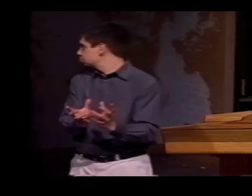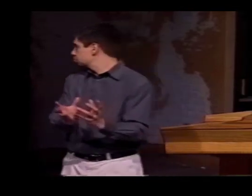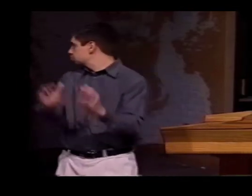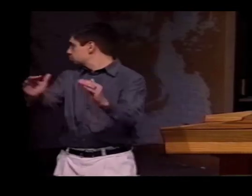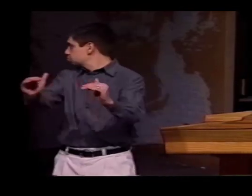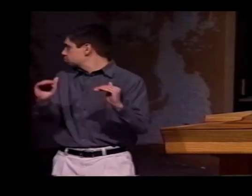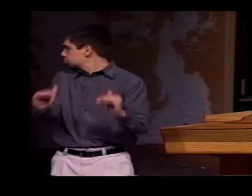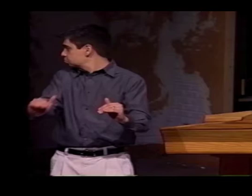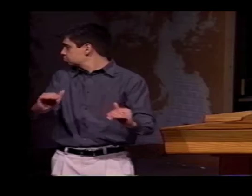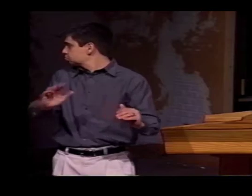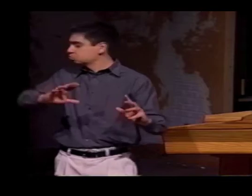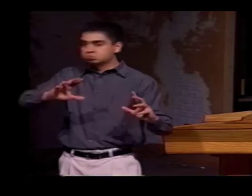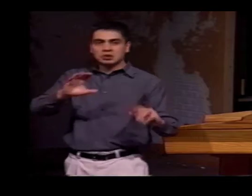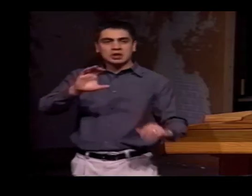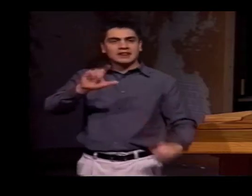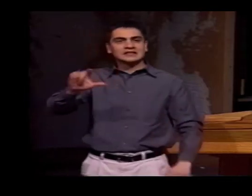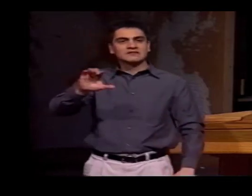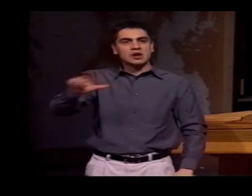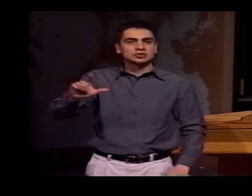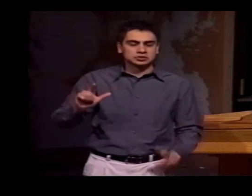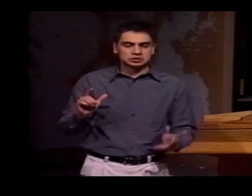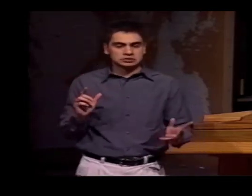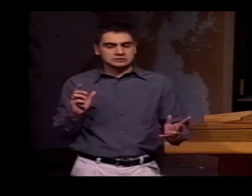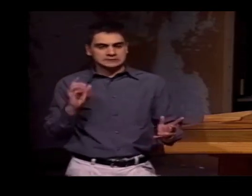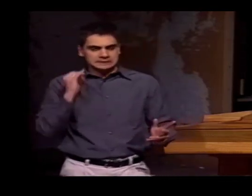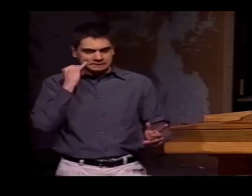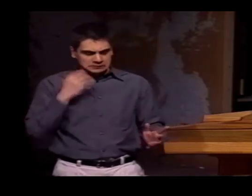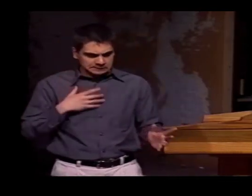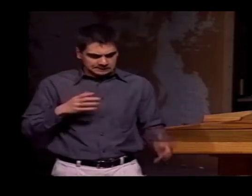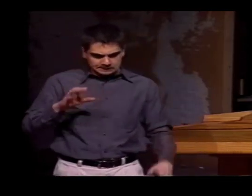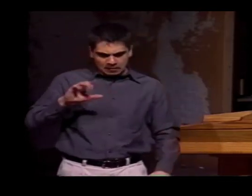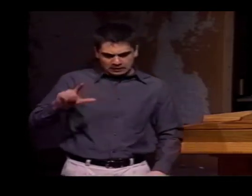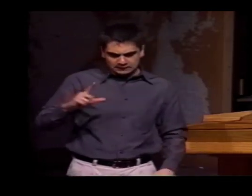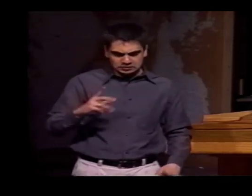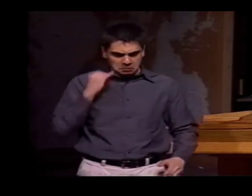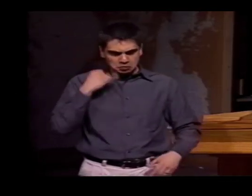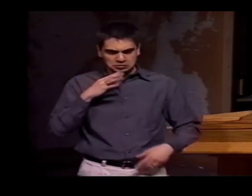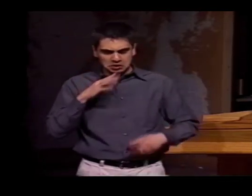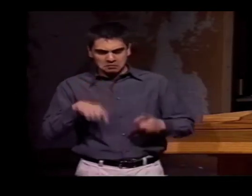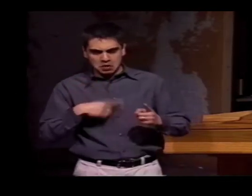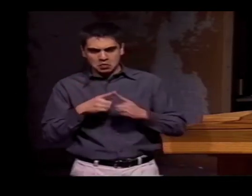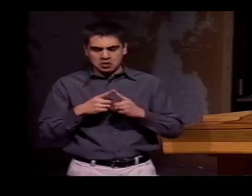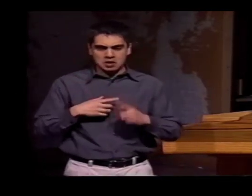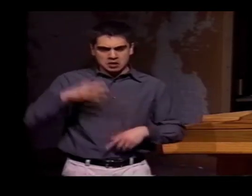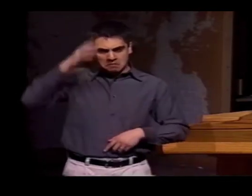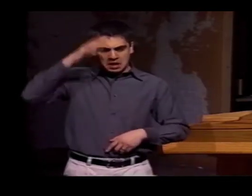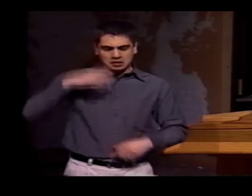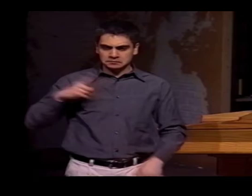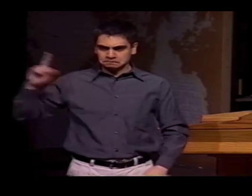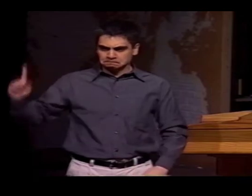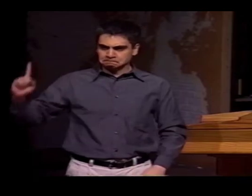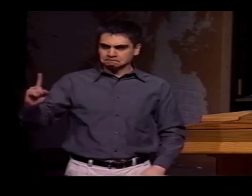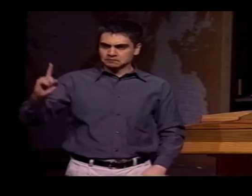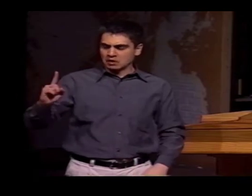WHICH FALLS LOGICALLY AFTER THAT IN THE NEXT BIG CLASSIFIERS. FOR EXAMPLE, IF A PERSON WAS TALKING ABOUT A MAN,